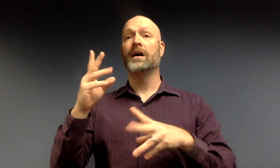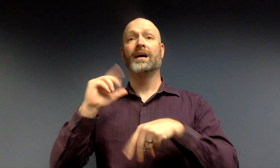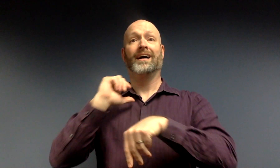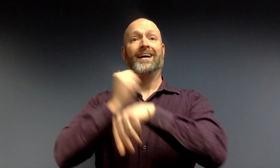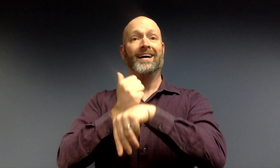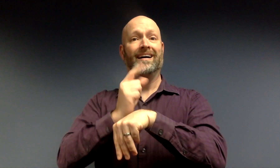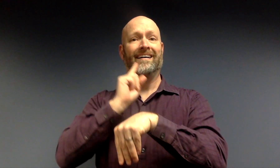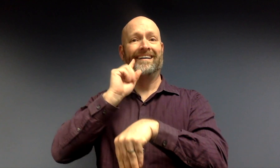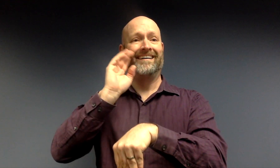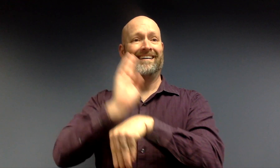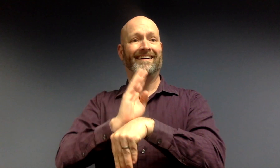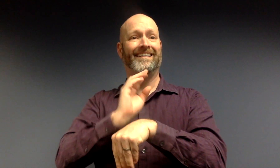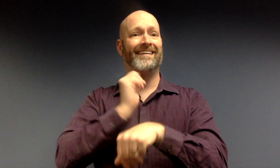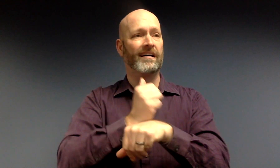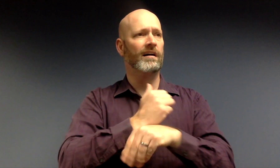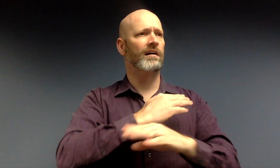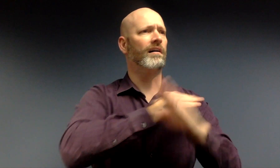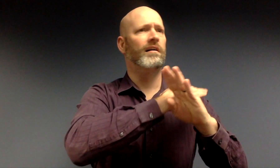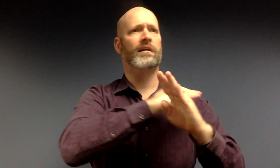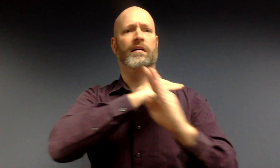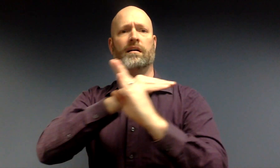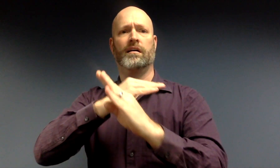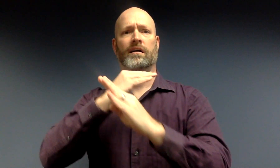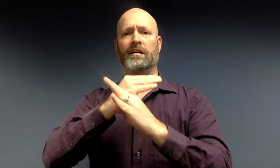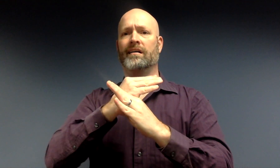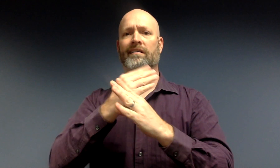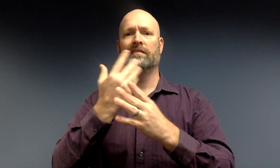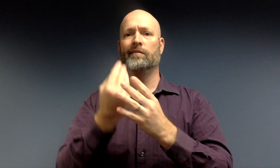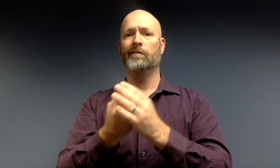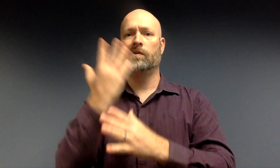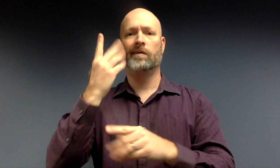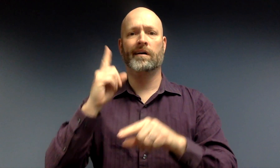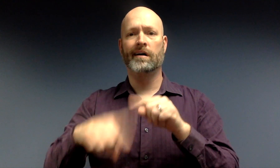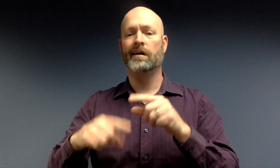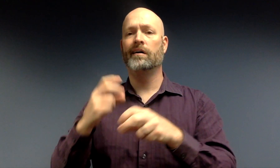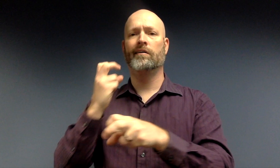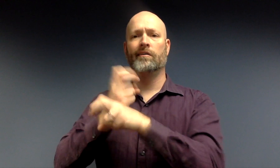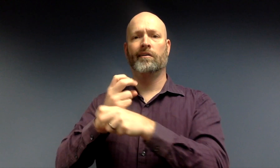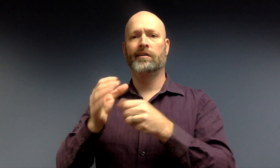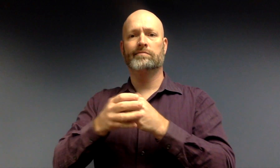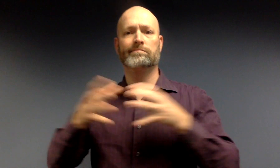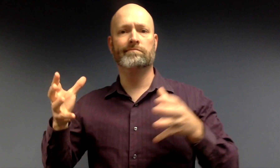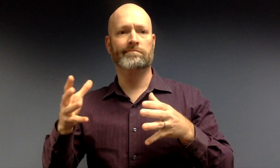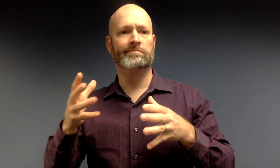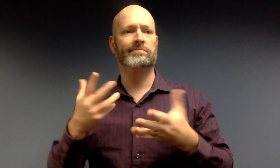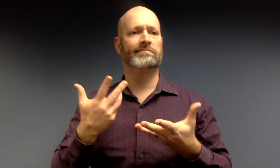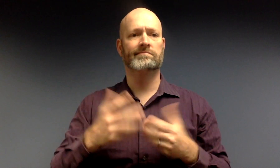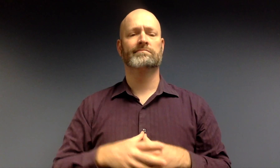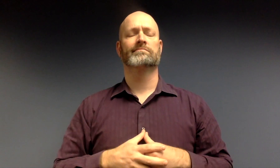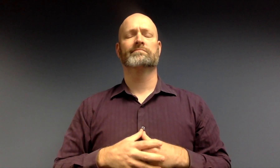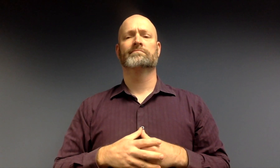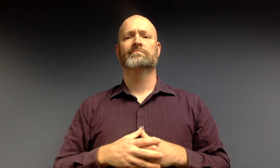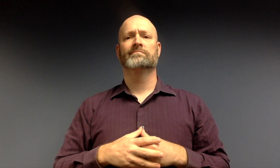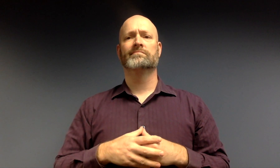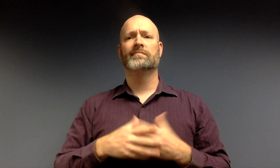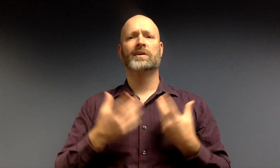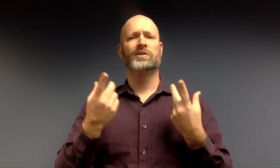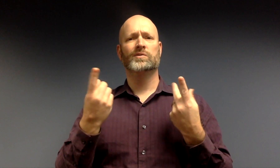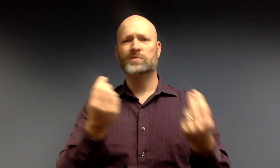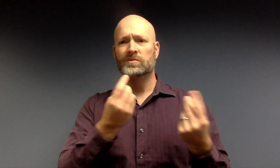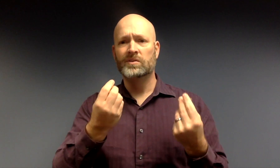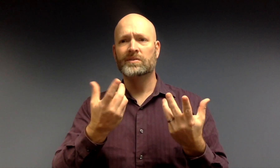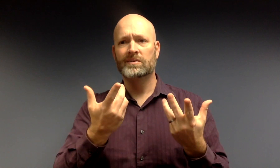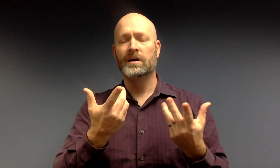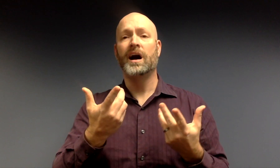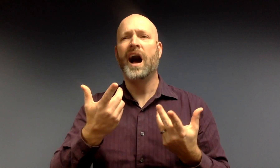Deaf and hard of hearing business owners also face barriers in establishing or expanding their businesses.